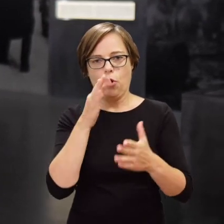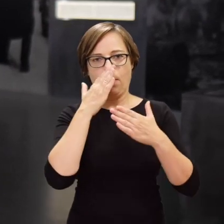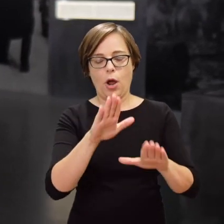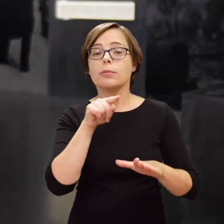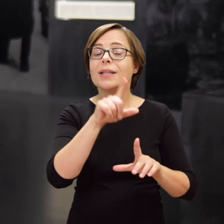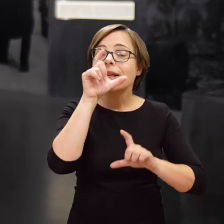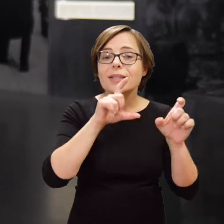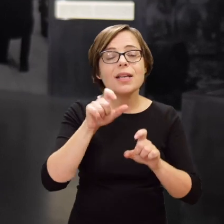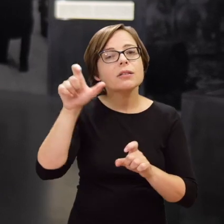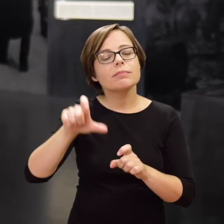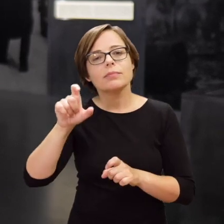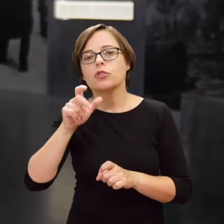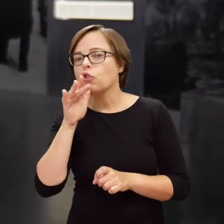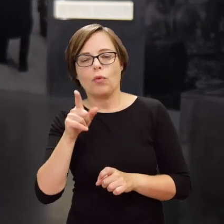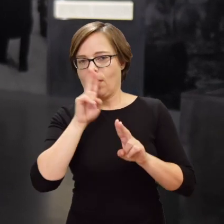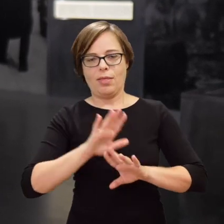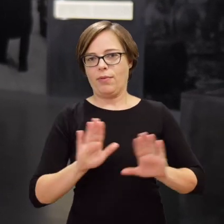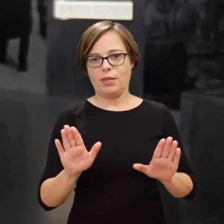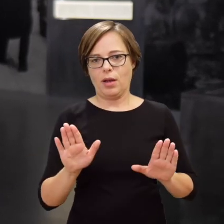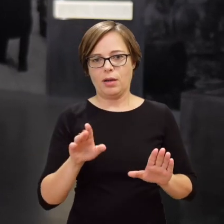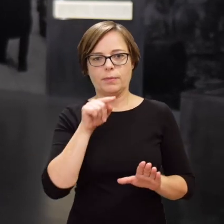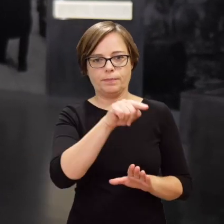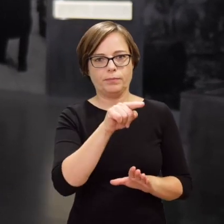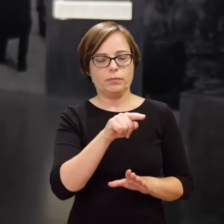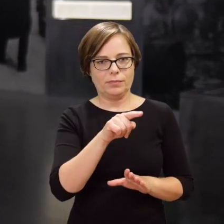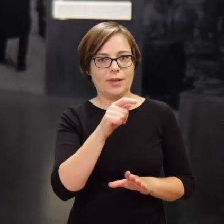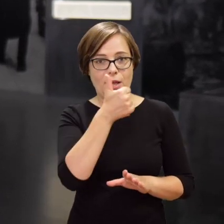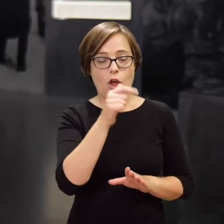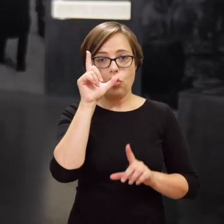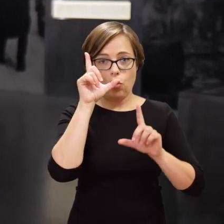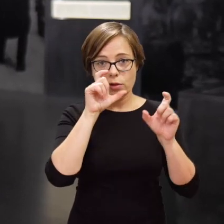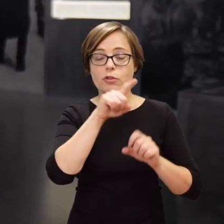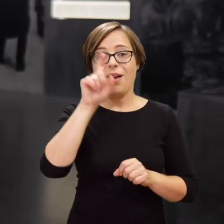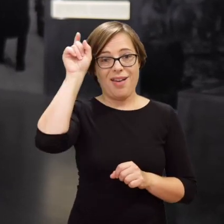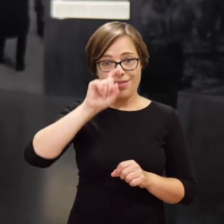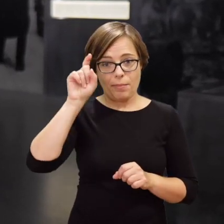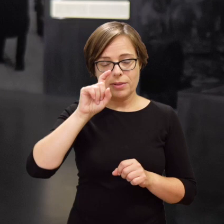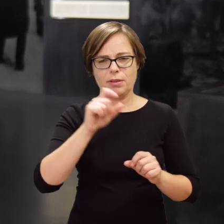This photo of the Germans, blown-up on the wall